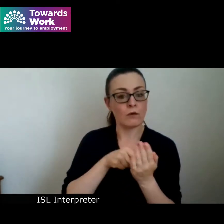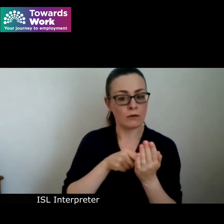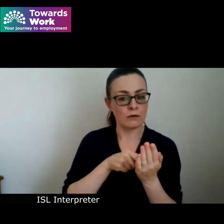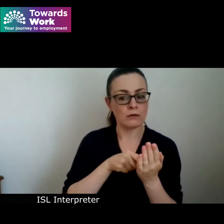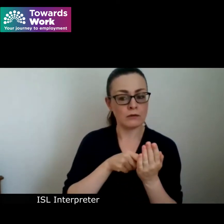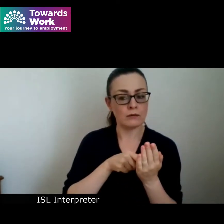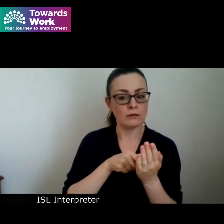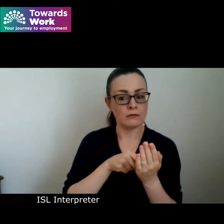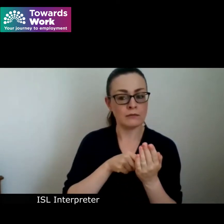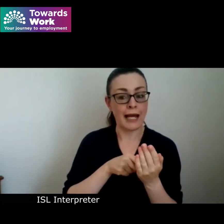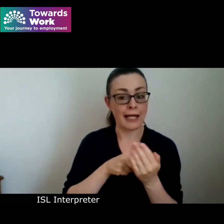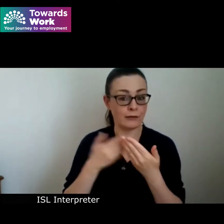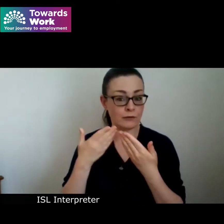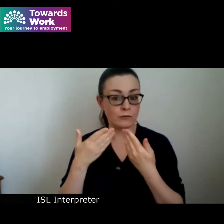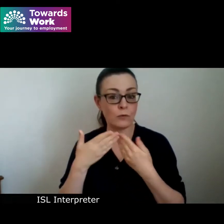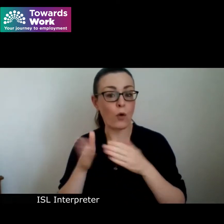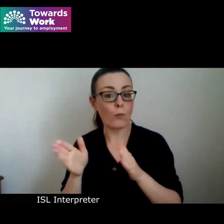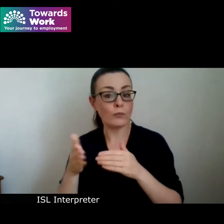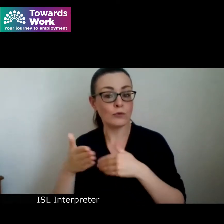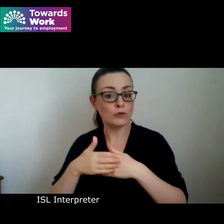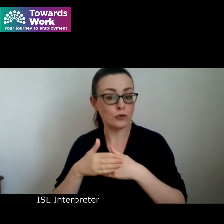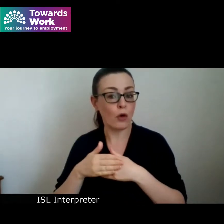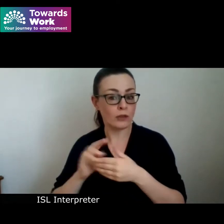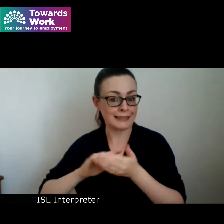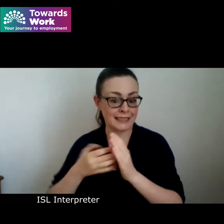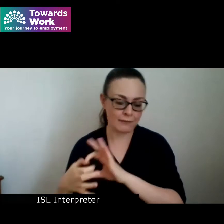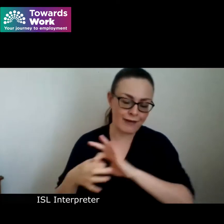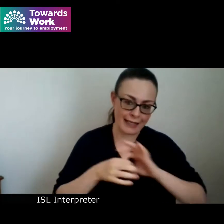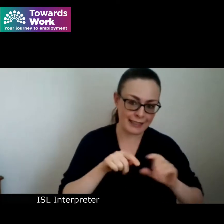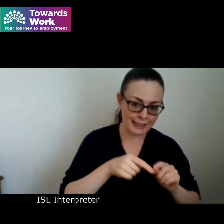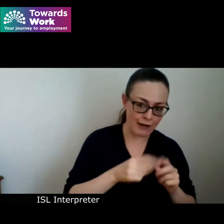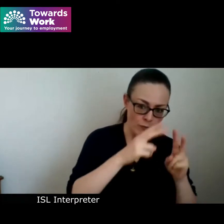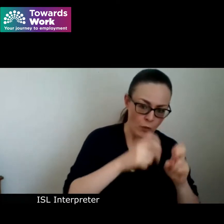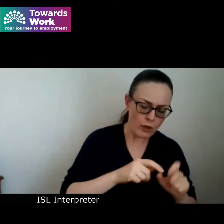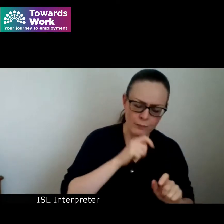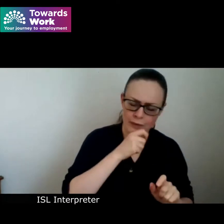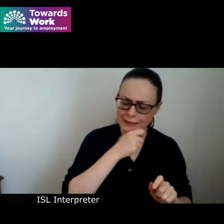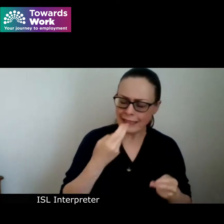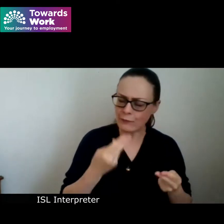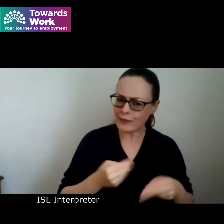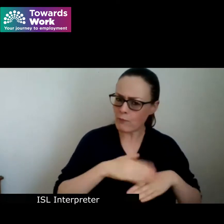initiative contributed to has highlighted the need for further supports for people with disabilities